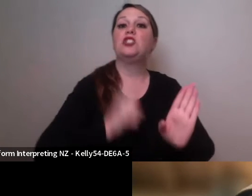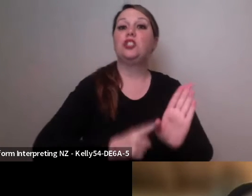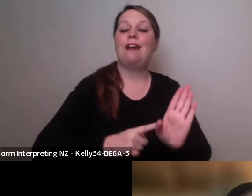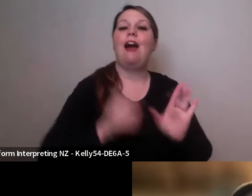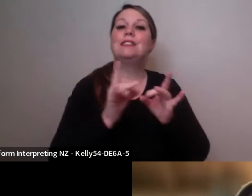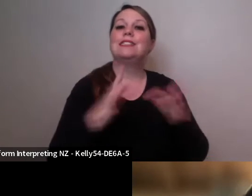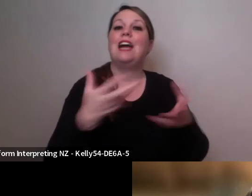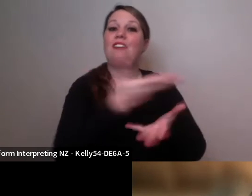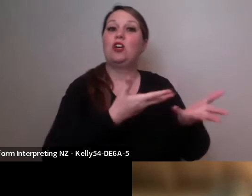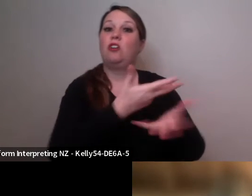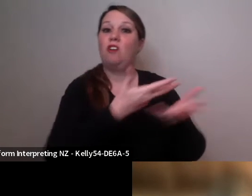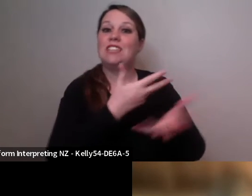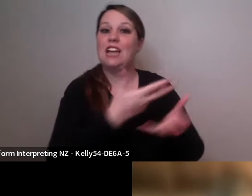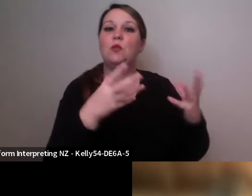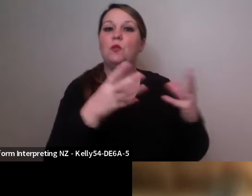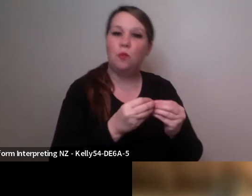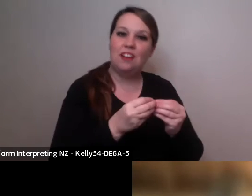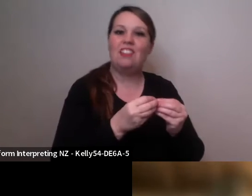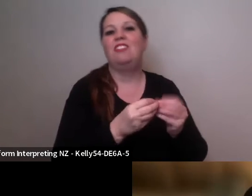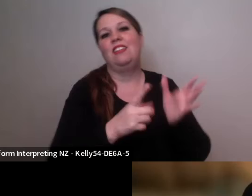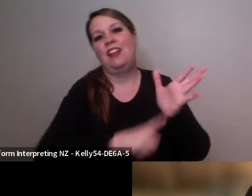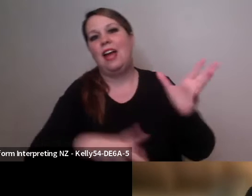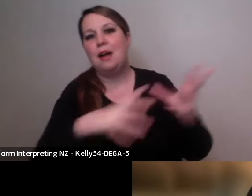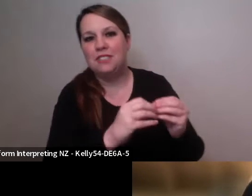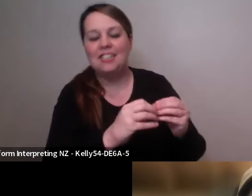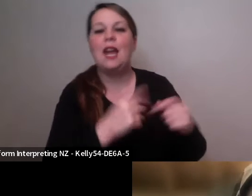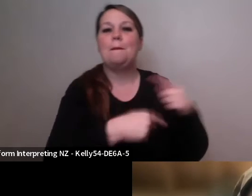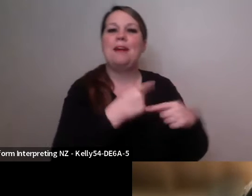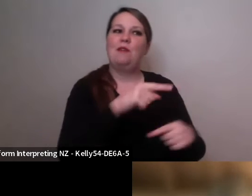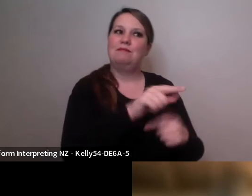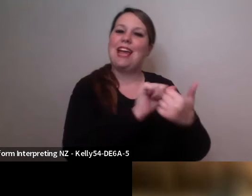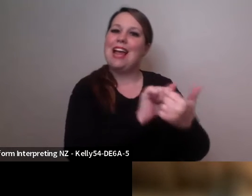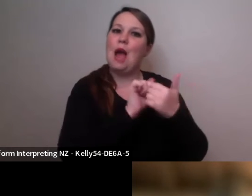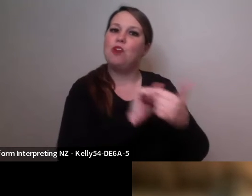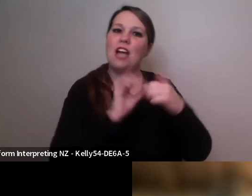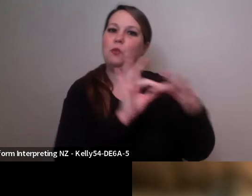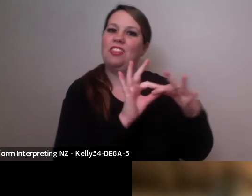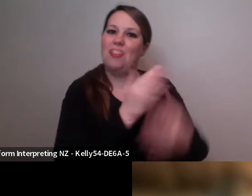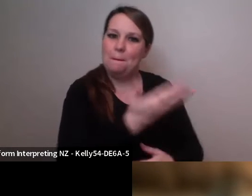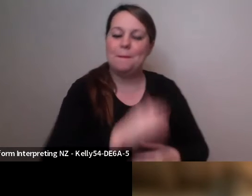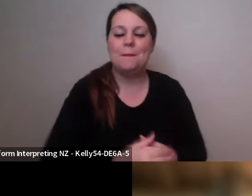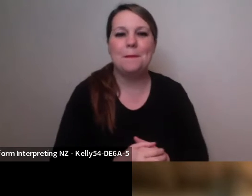with Siri Larbi around a collaboration because as I said that's at the heart of the work that I